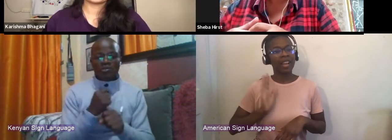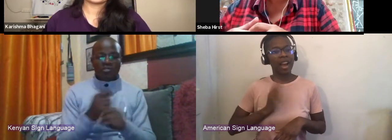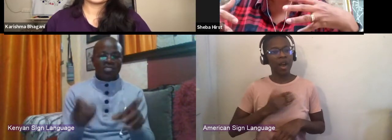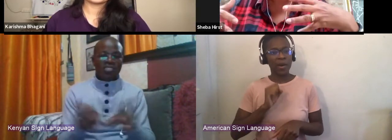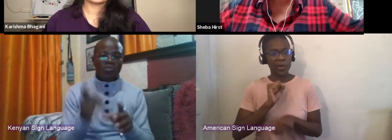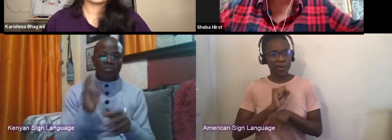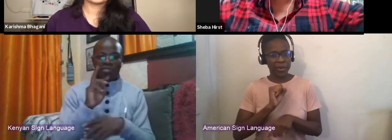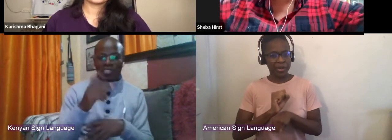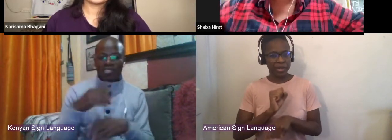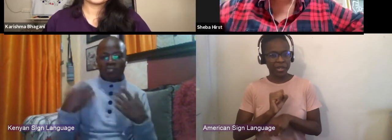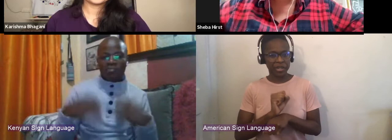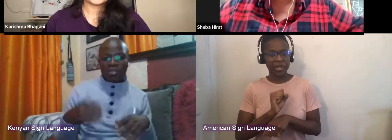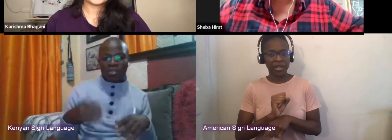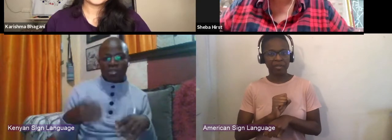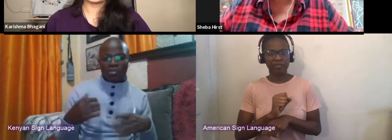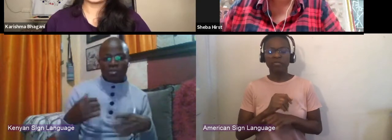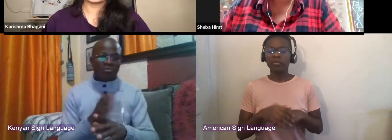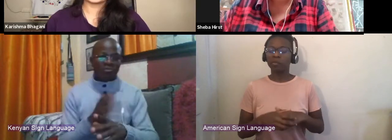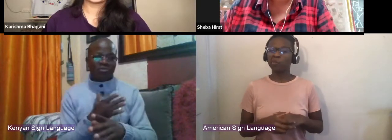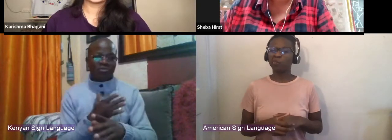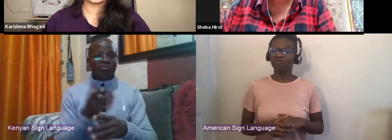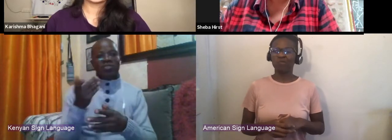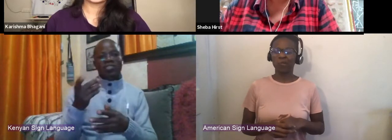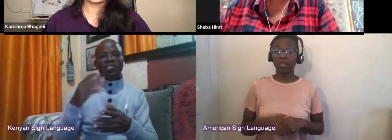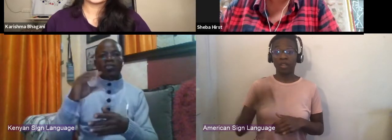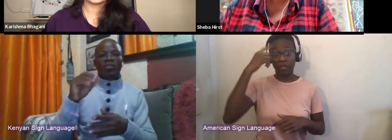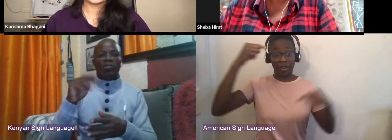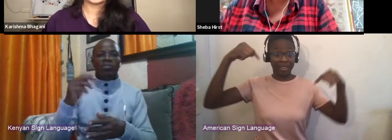and then for the world outside alongside that.